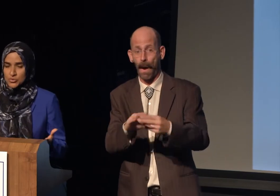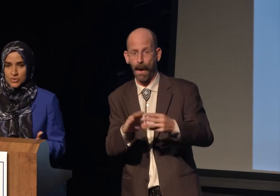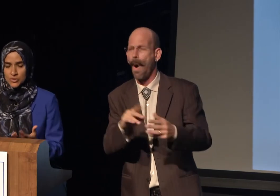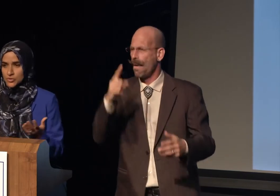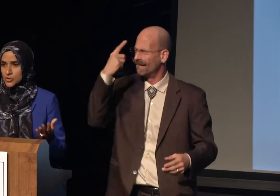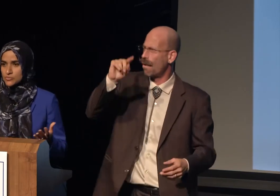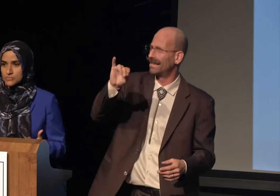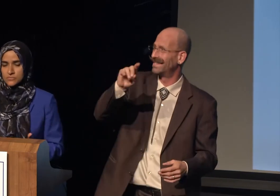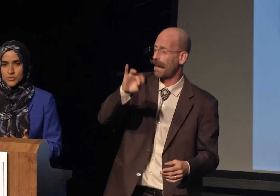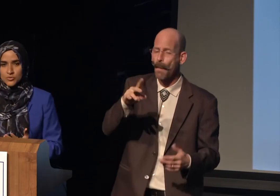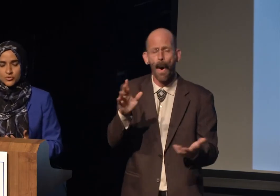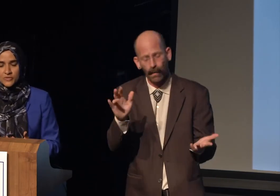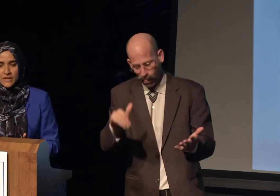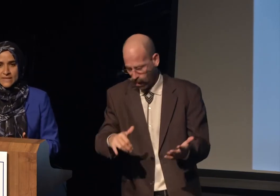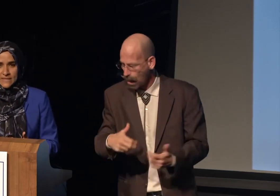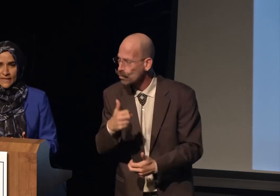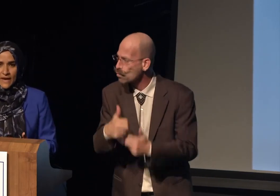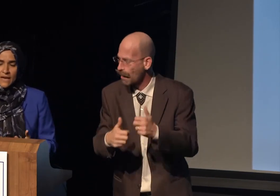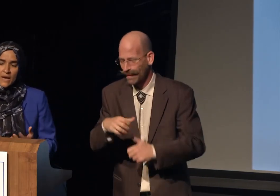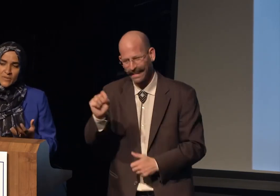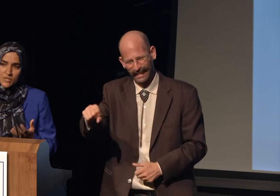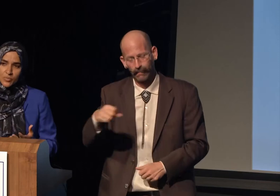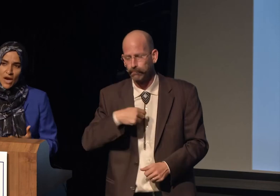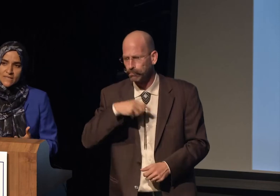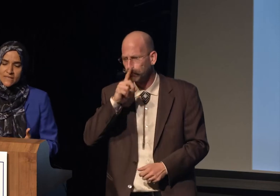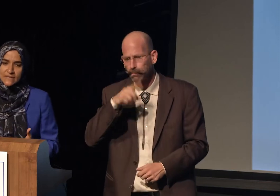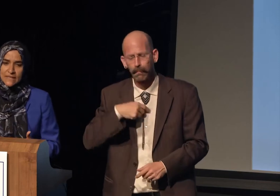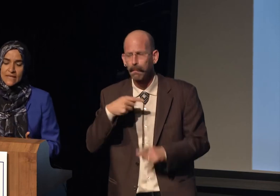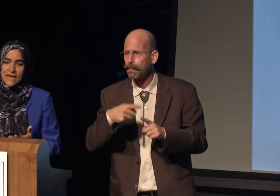no trivializing that, but surprisingly,